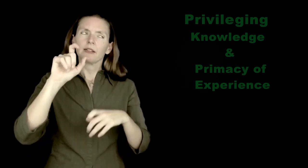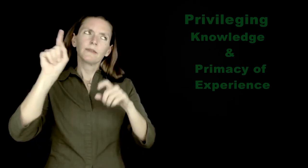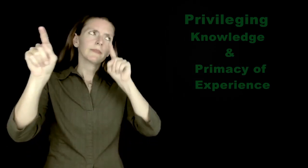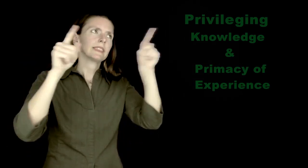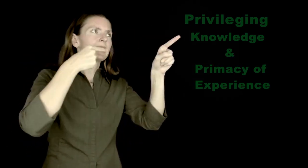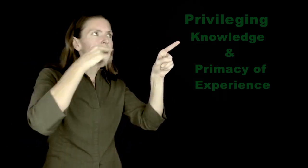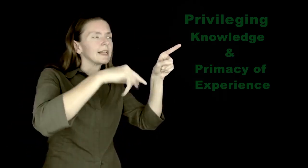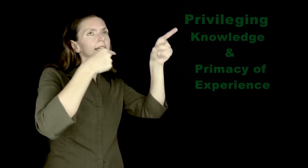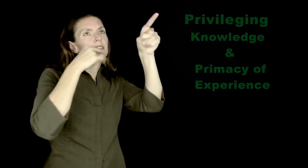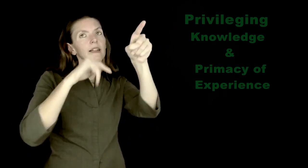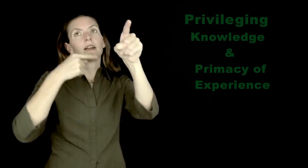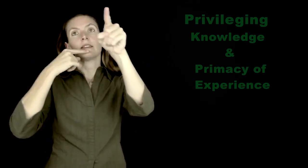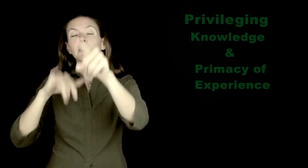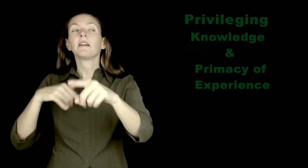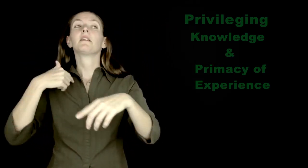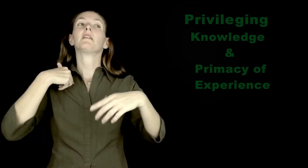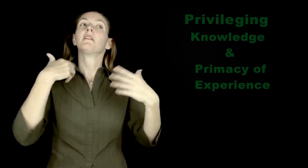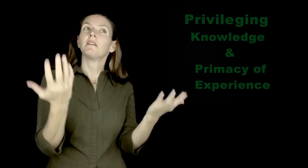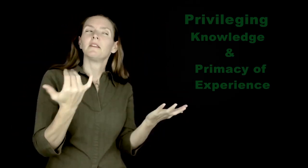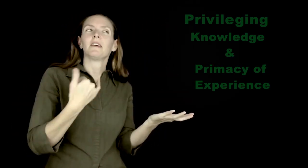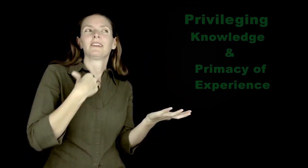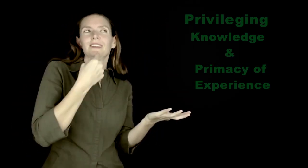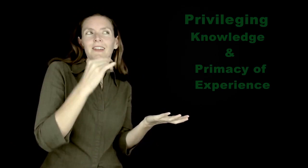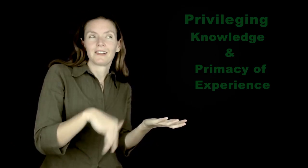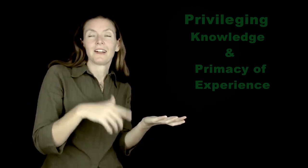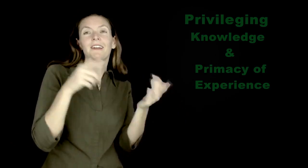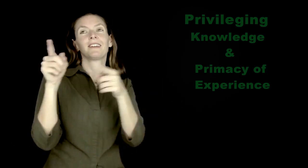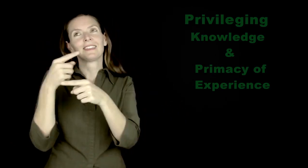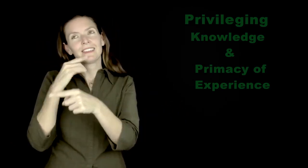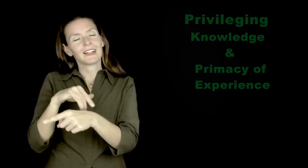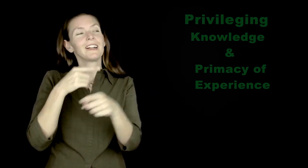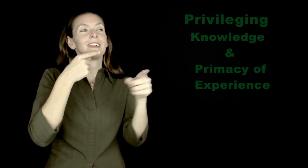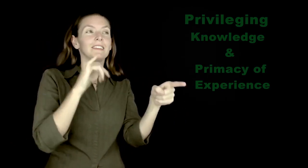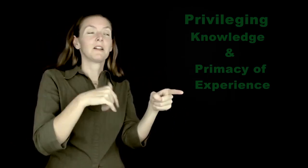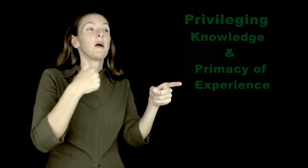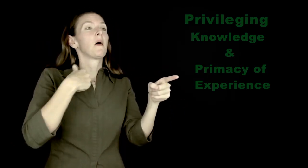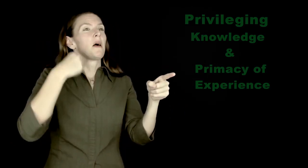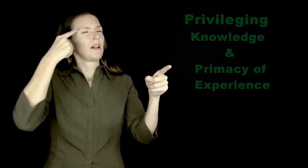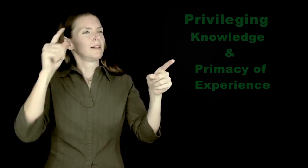Citing, or in other words, mentioning other people and what they say, and then you say something, then make a point about two other people saying something